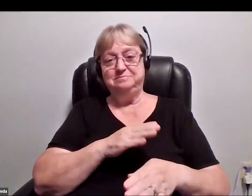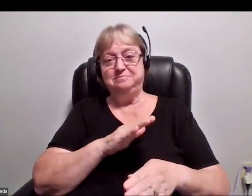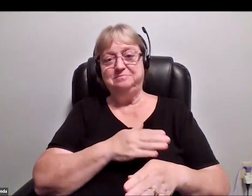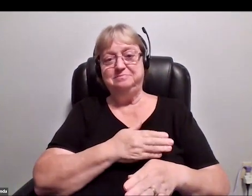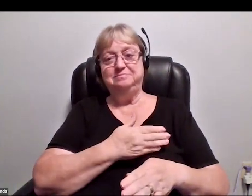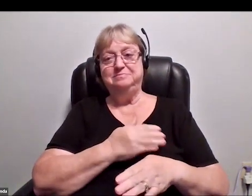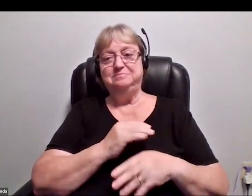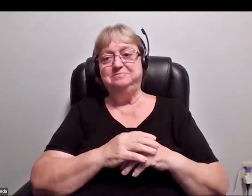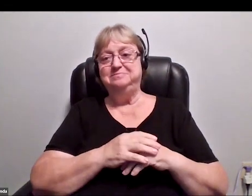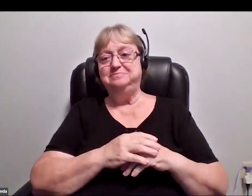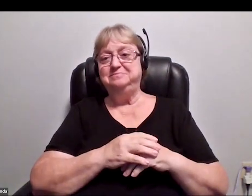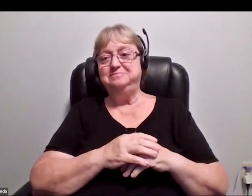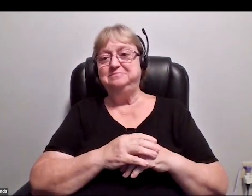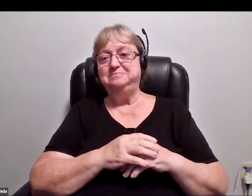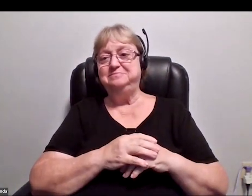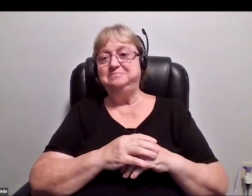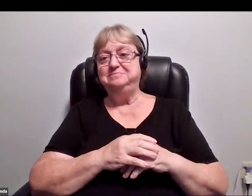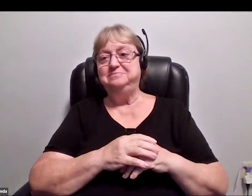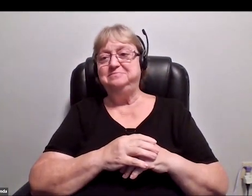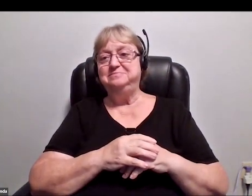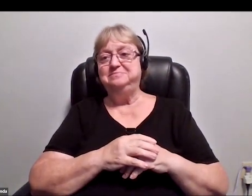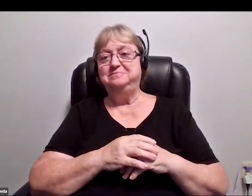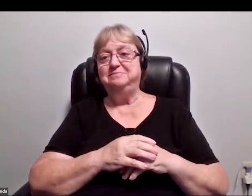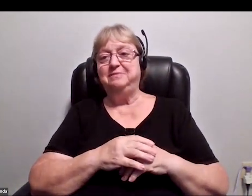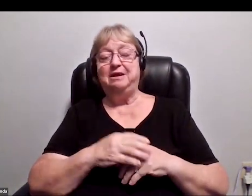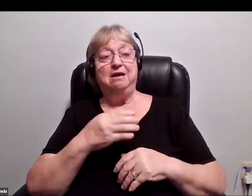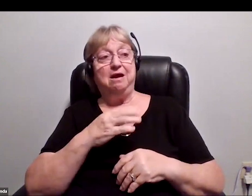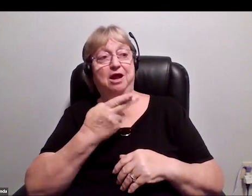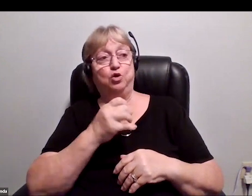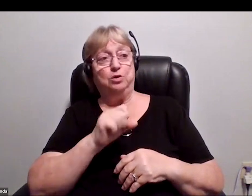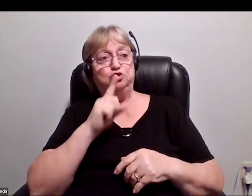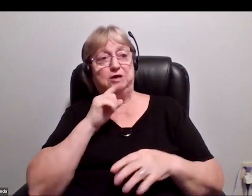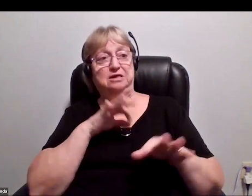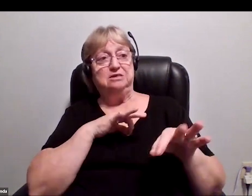Chris, please, feel free to describe the things happening in the video, if you'd like to share that context as well.